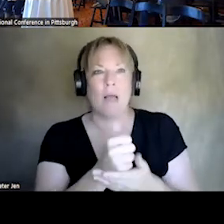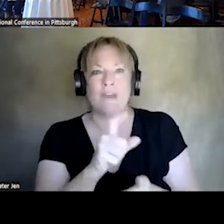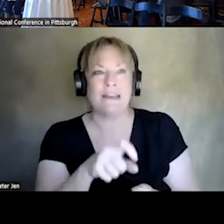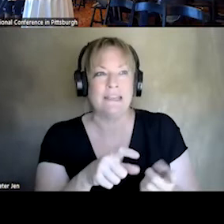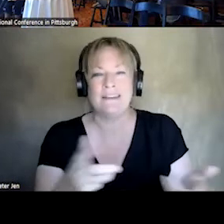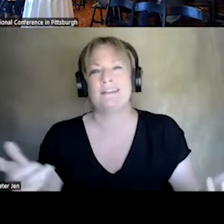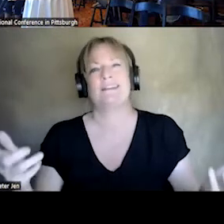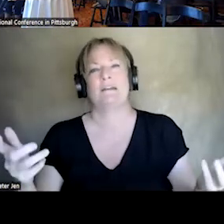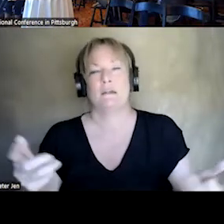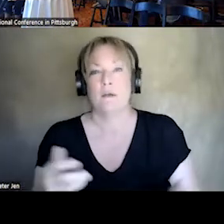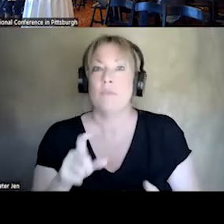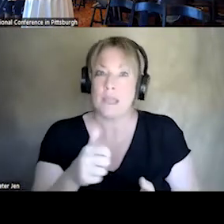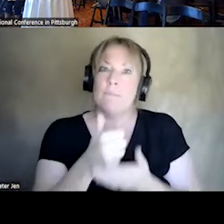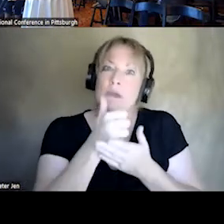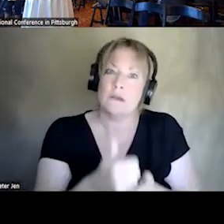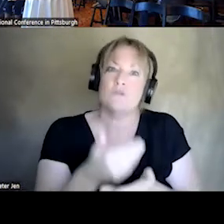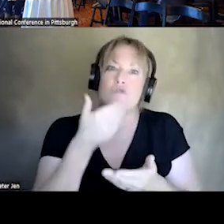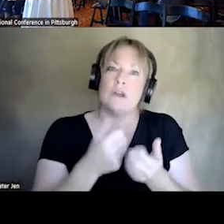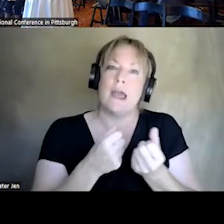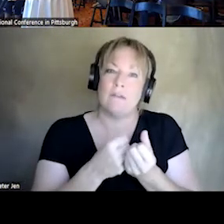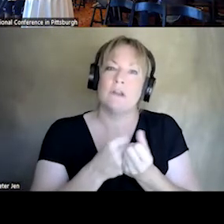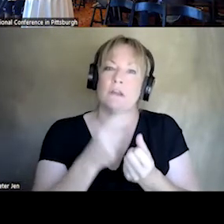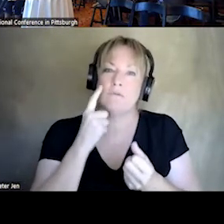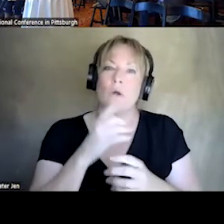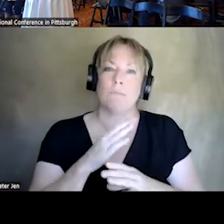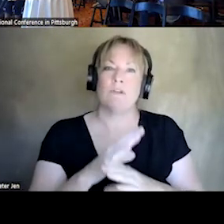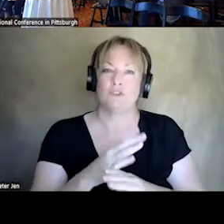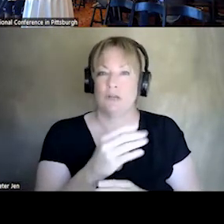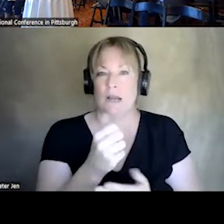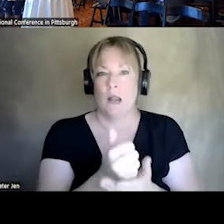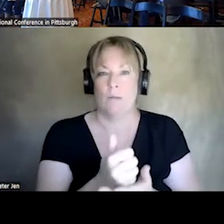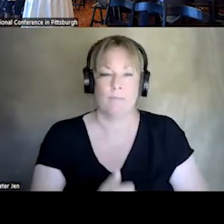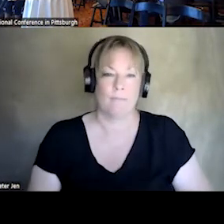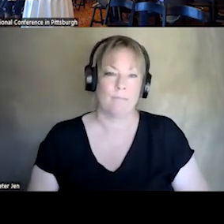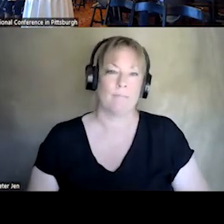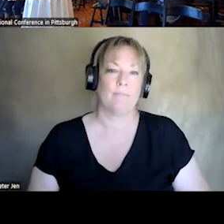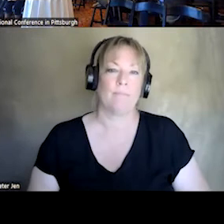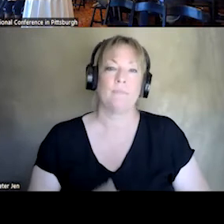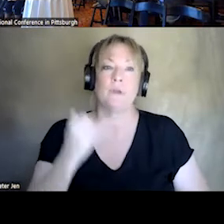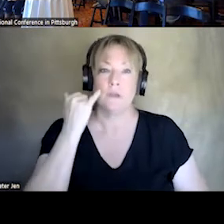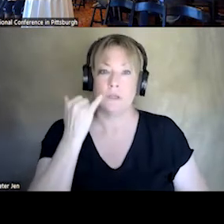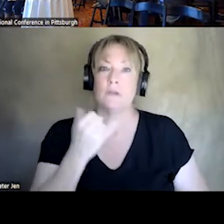ADVOCATES FOR PREVENTION. NEXT SLIDE, PLEASE. IF YOU WANT TO KNOW MORE ABOUT MY OFFICE,